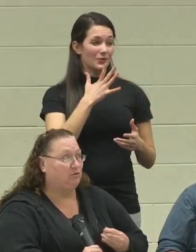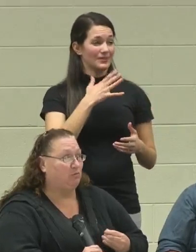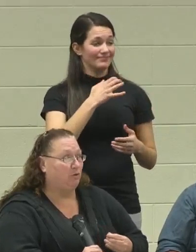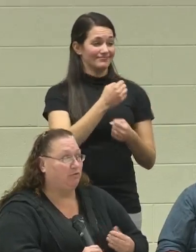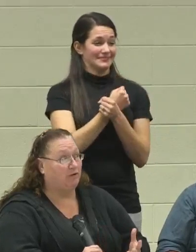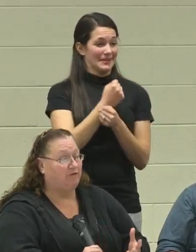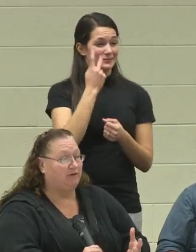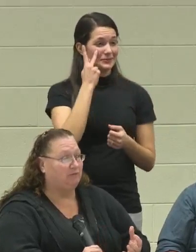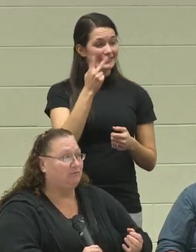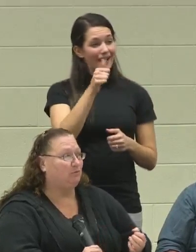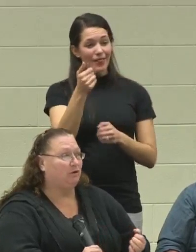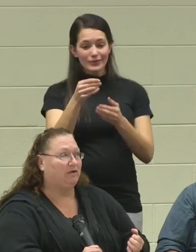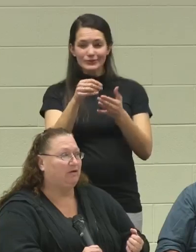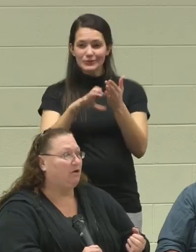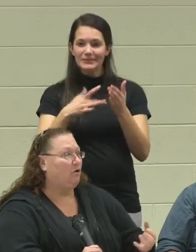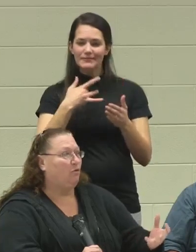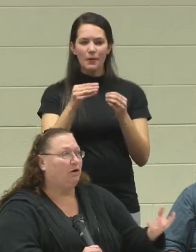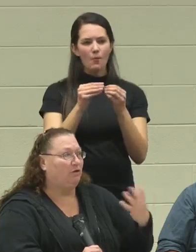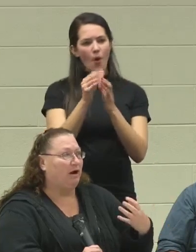with more thrive in them, so where they want to graft.